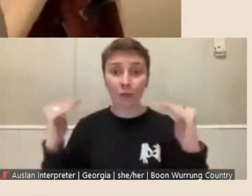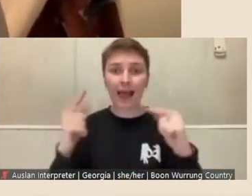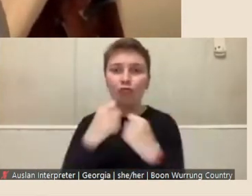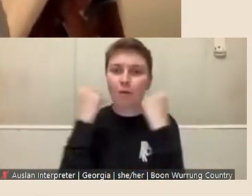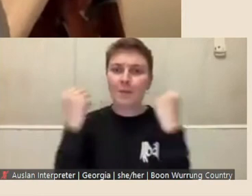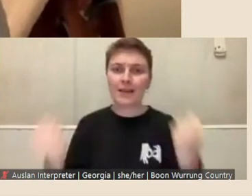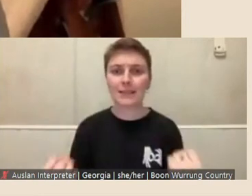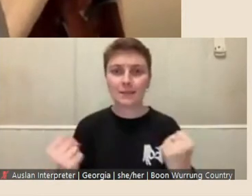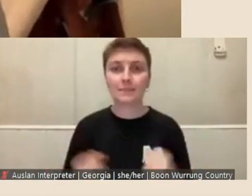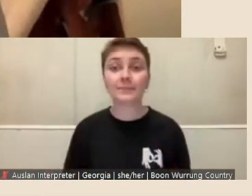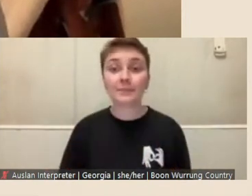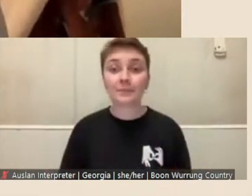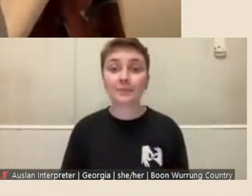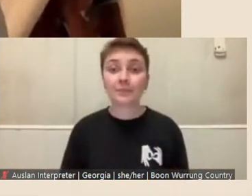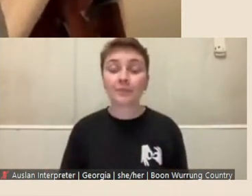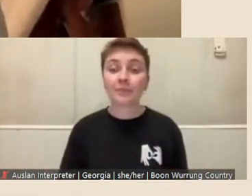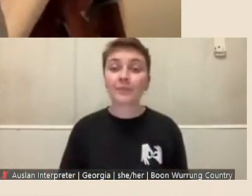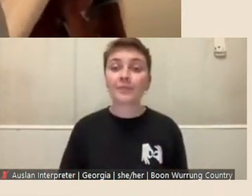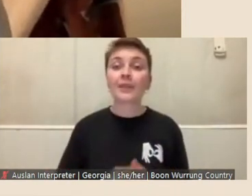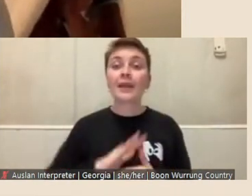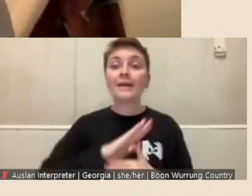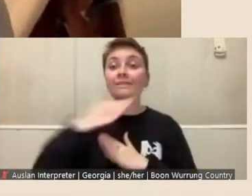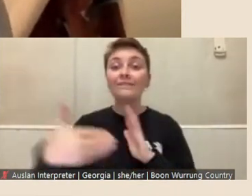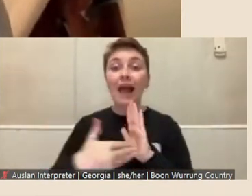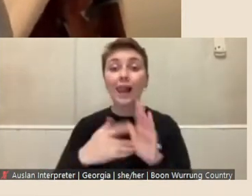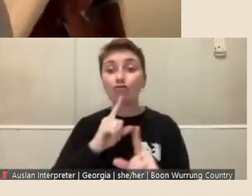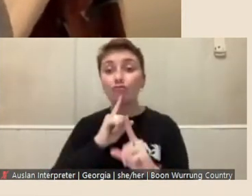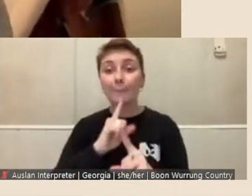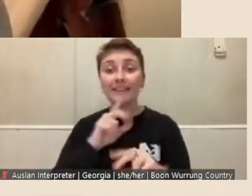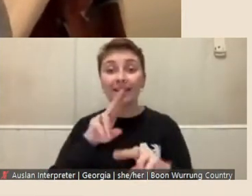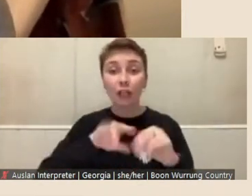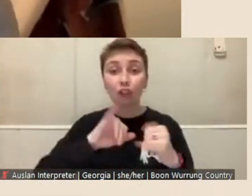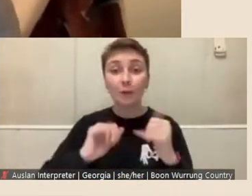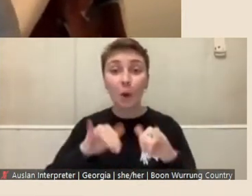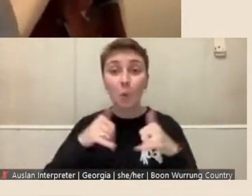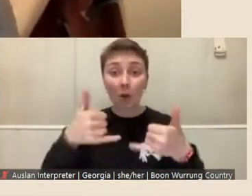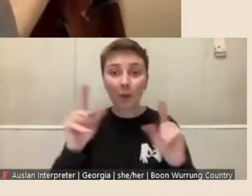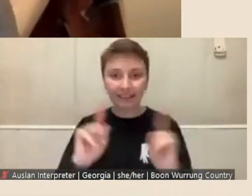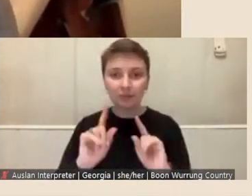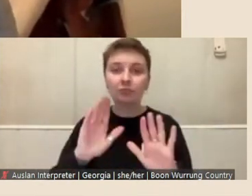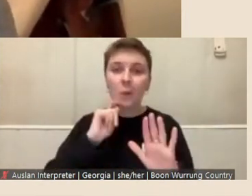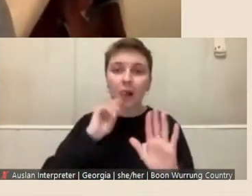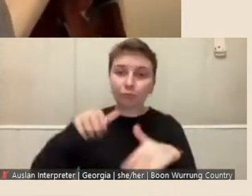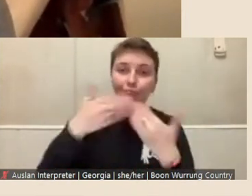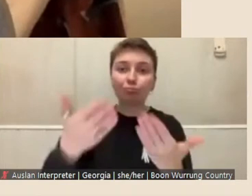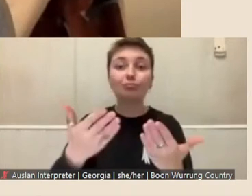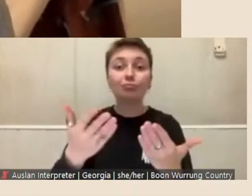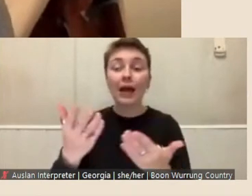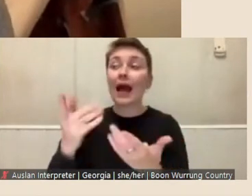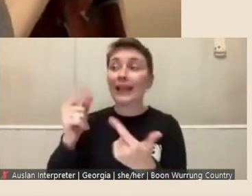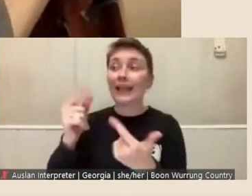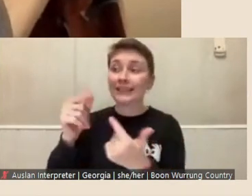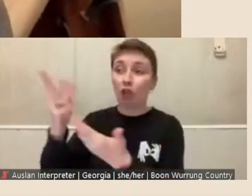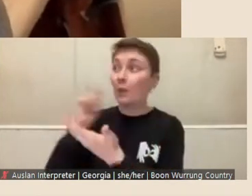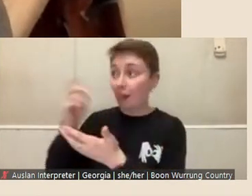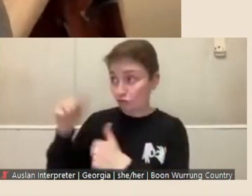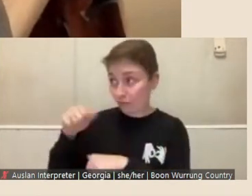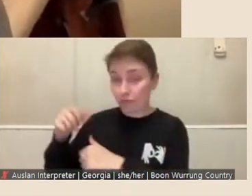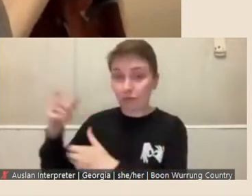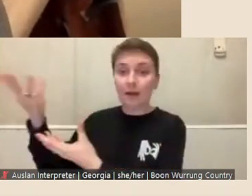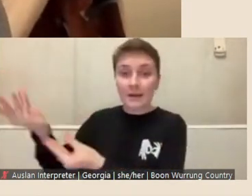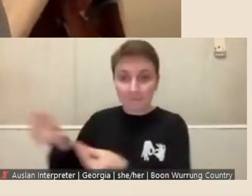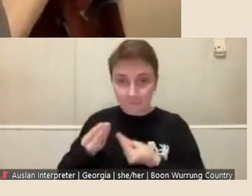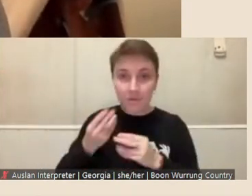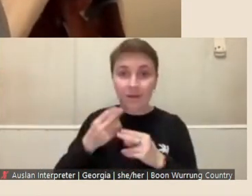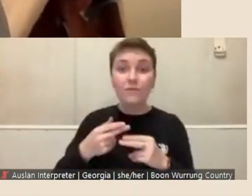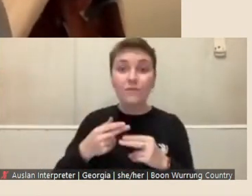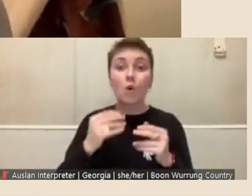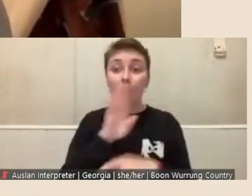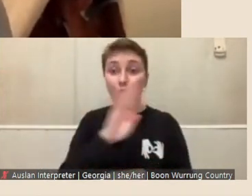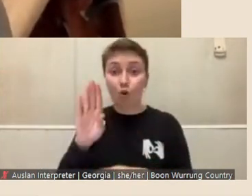The final recommended fellowship awards are presented to the Library Board of Victoria for approval, and shortly after that successful and